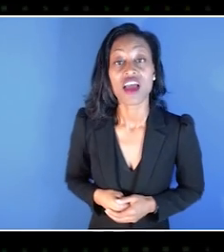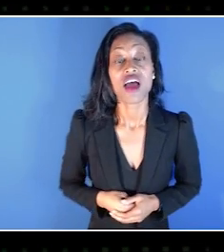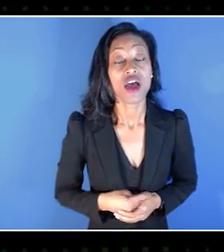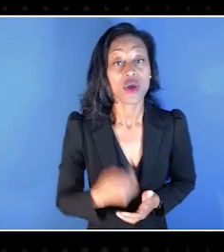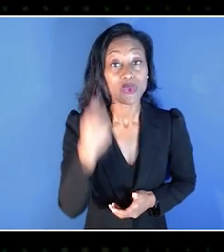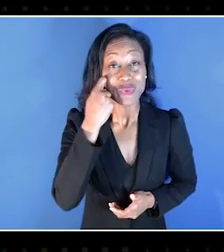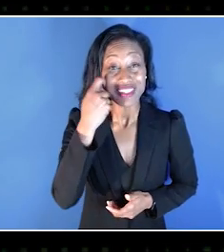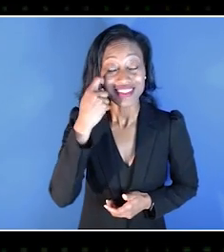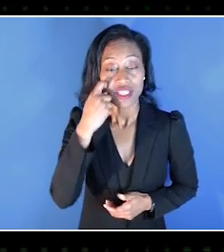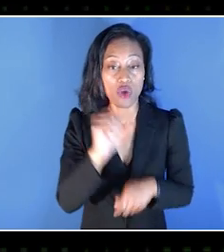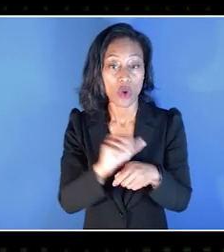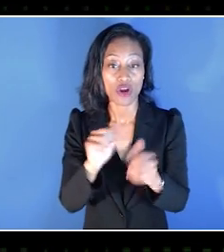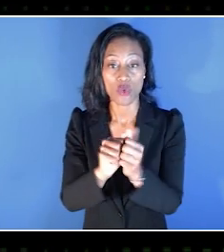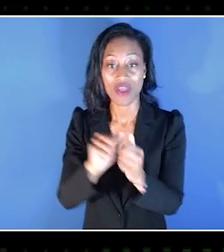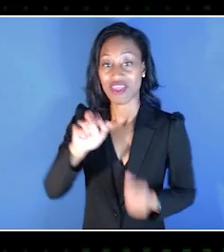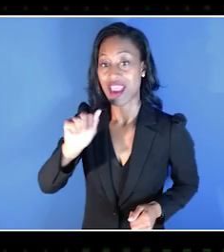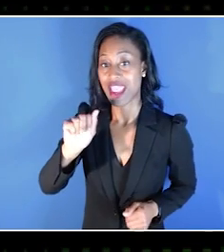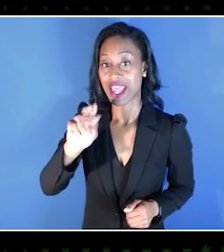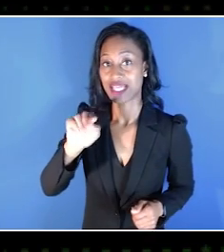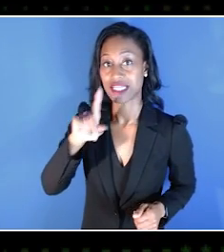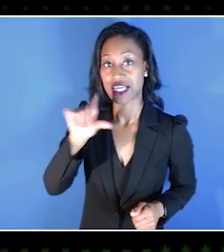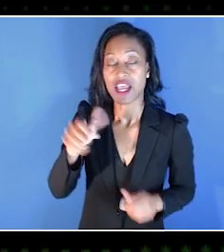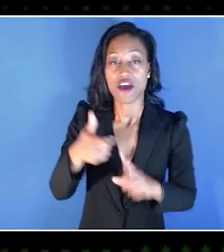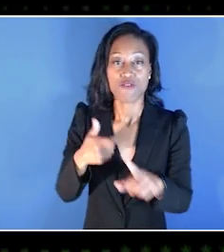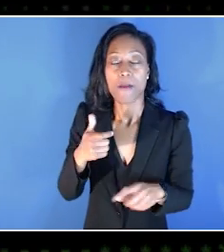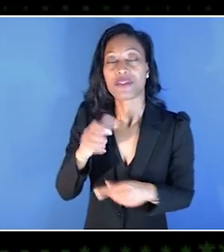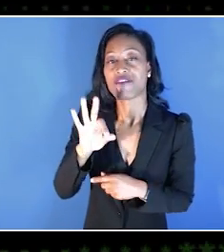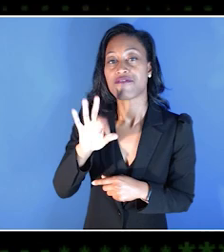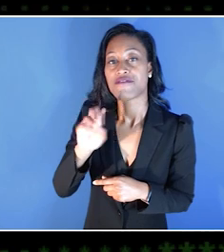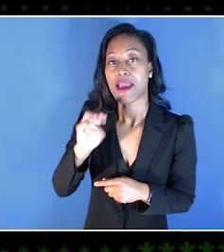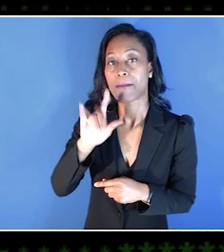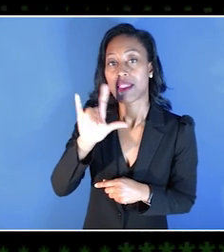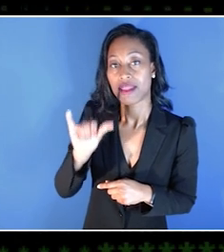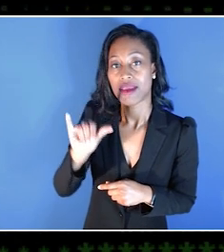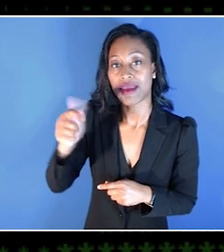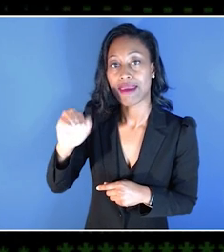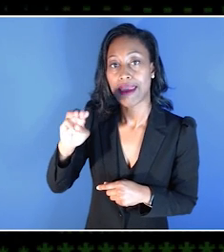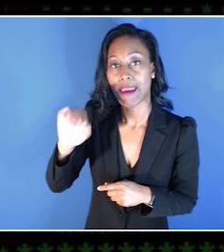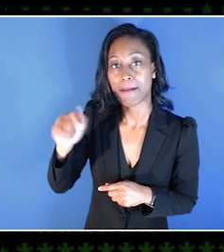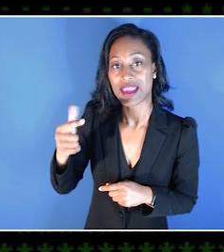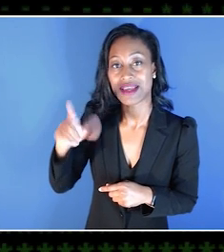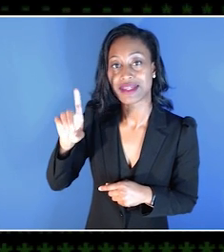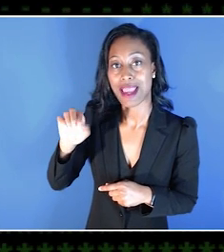Recently we've been working with Andy from the Family Gaming Database on their accessibility reports.